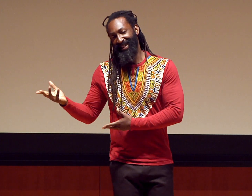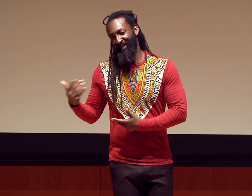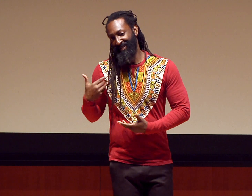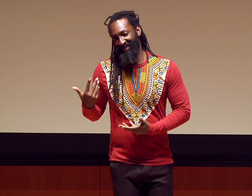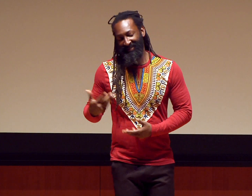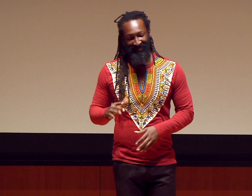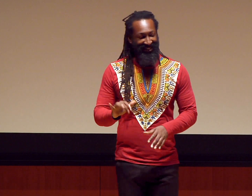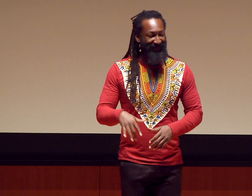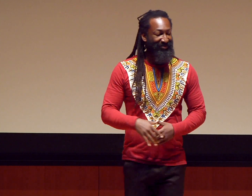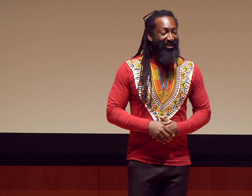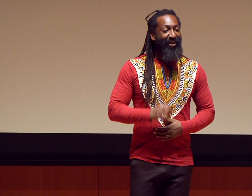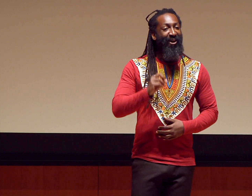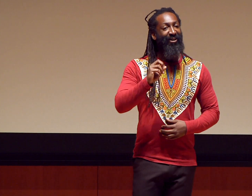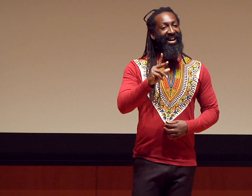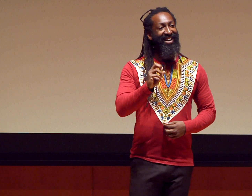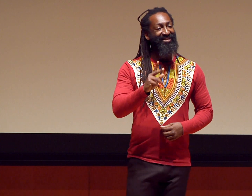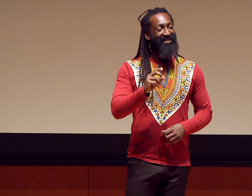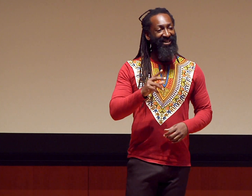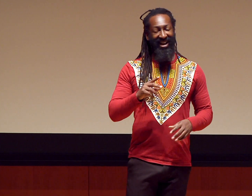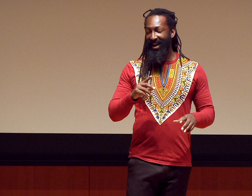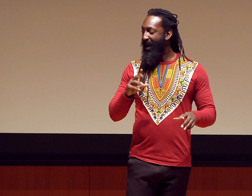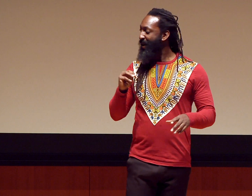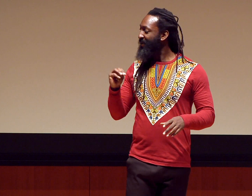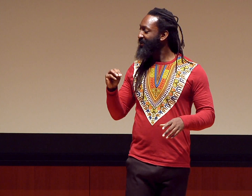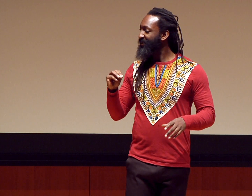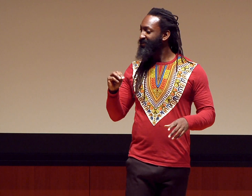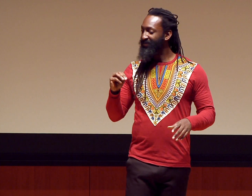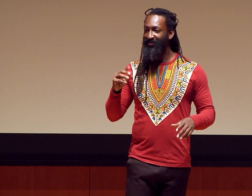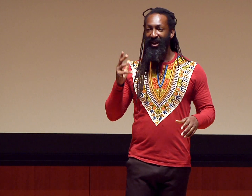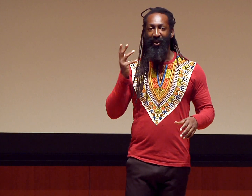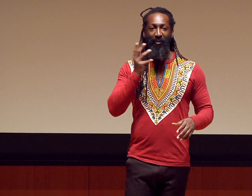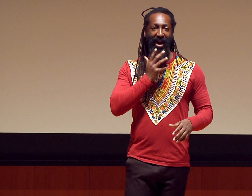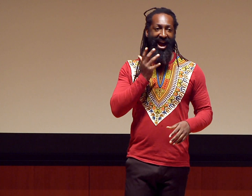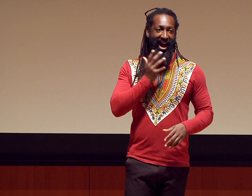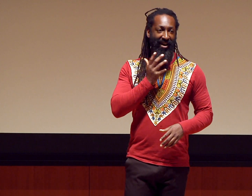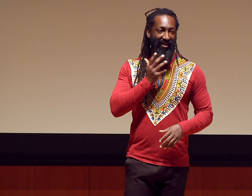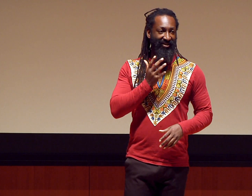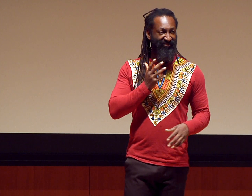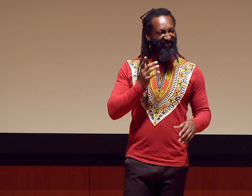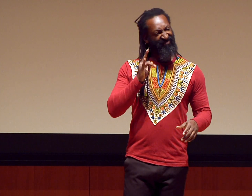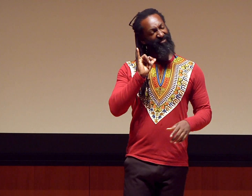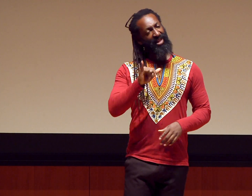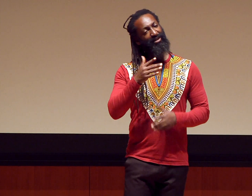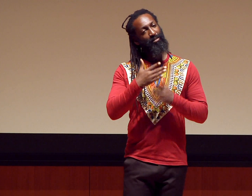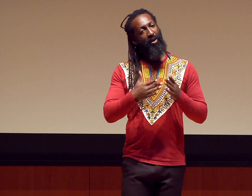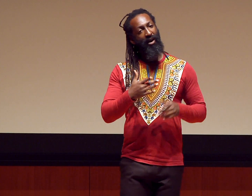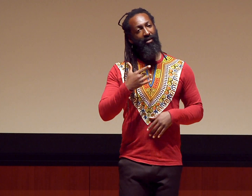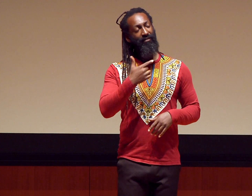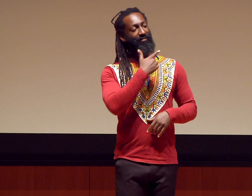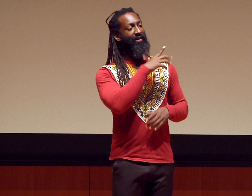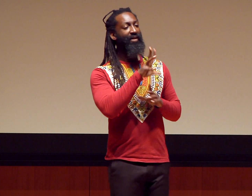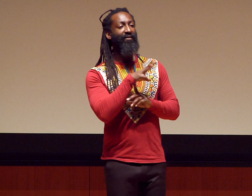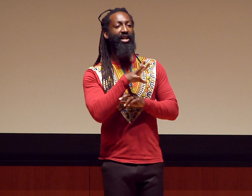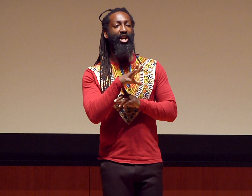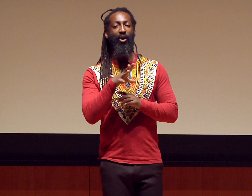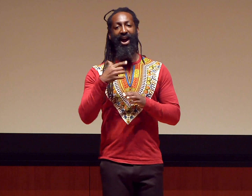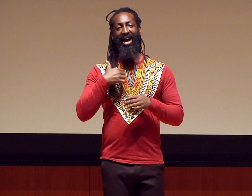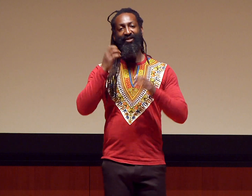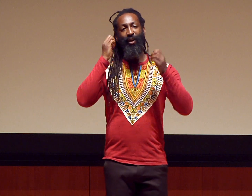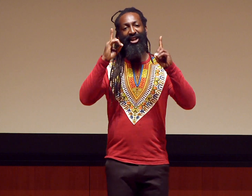There was music and I had no idea of it. Anyway, okay. Wow.